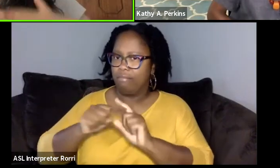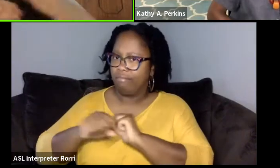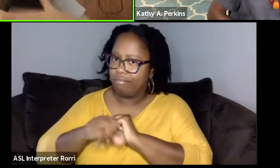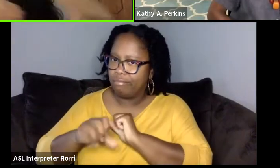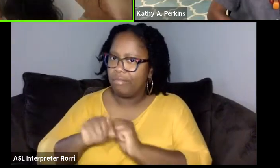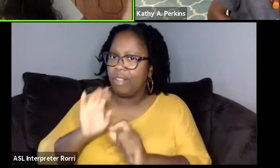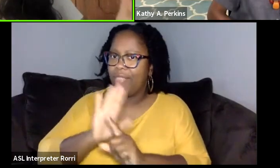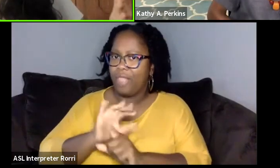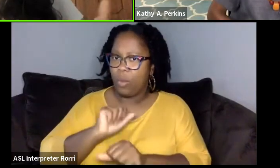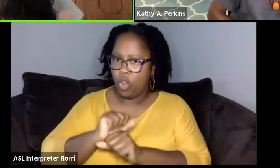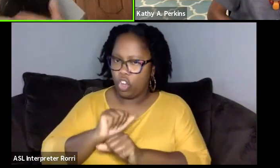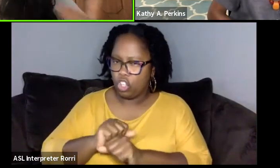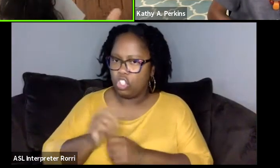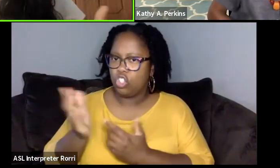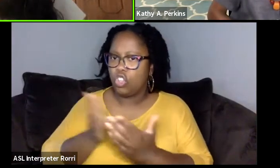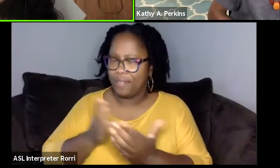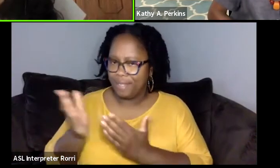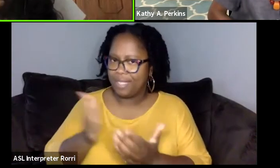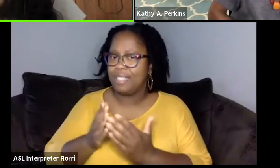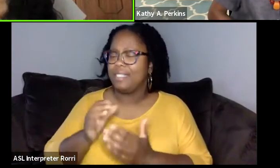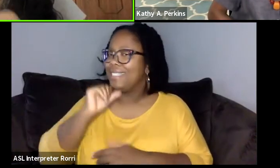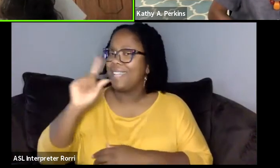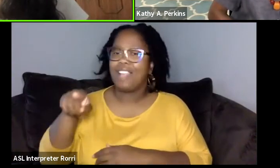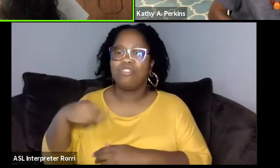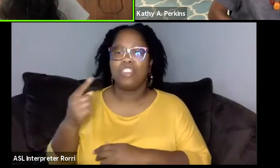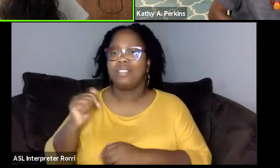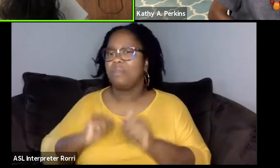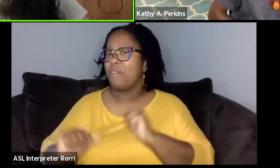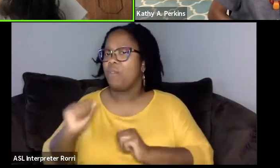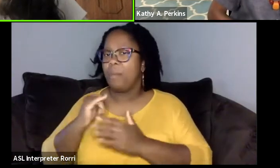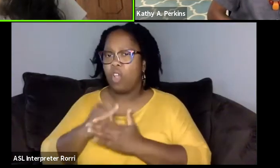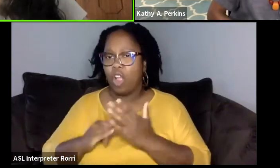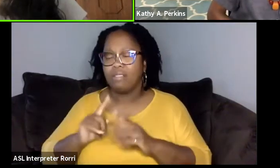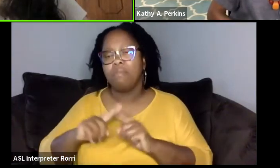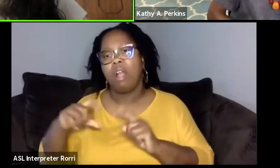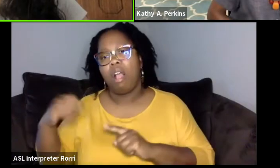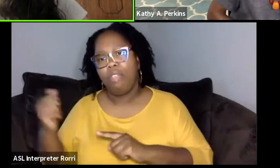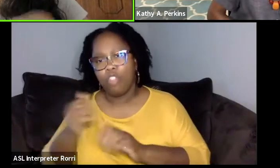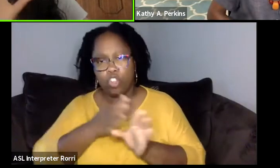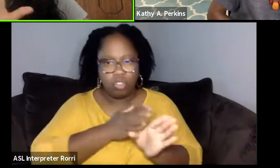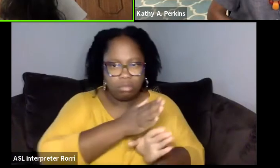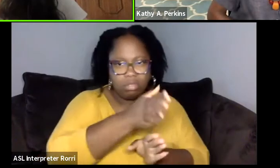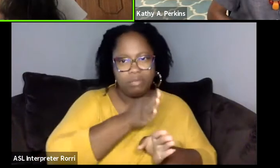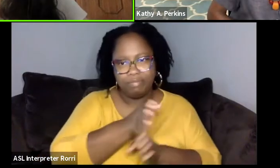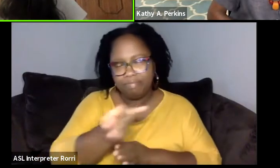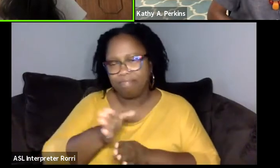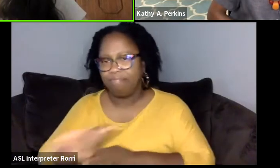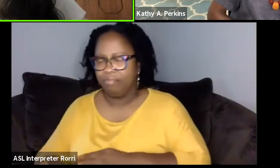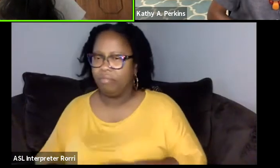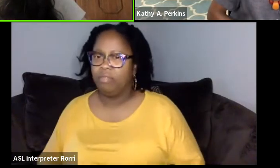across the performing arts but various other disciplines as well. So, just really interesting to see how there are various movements,